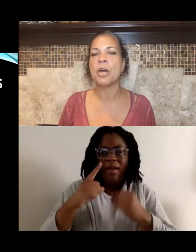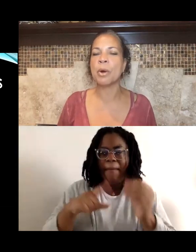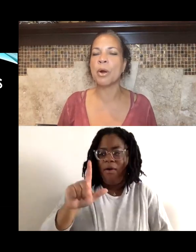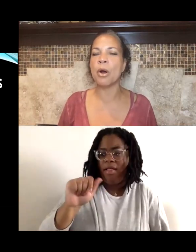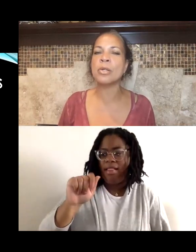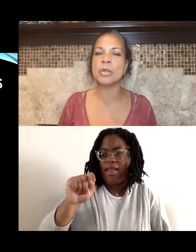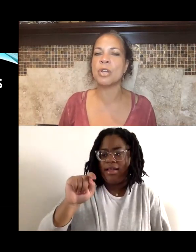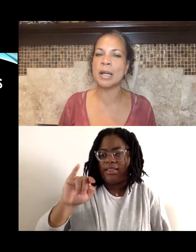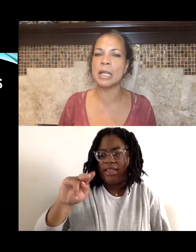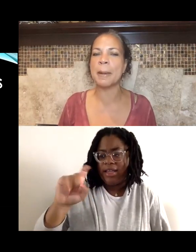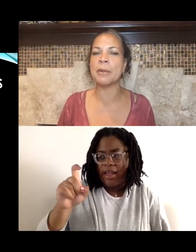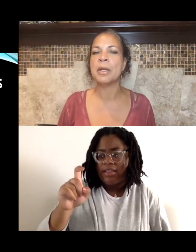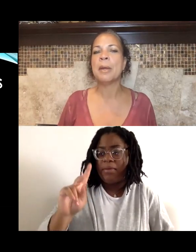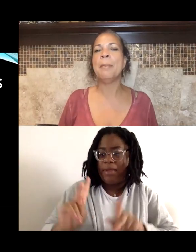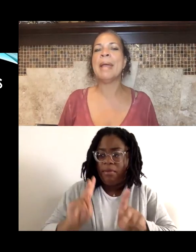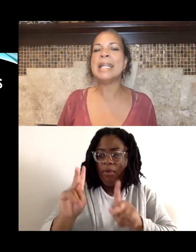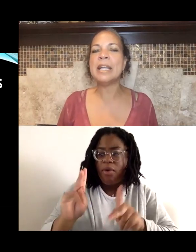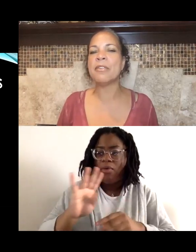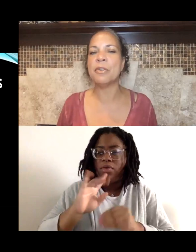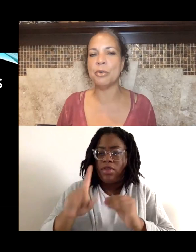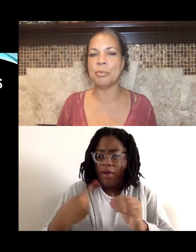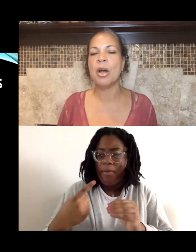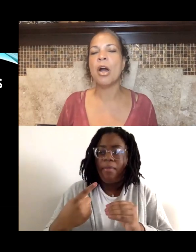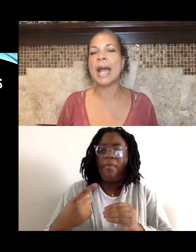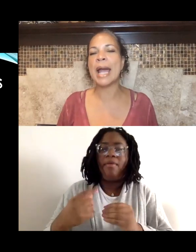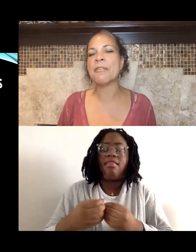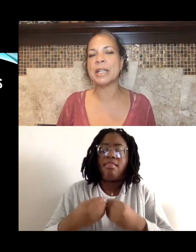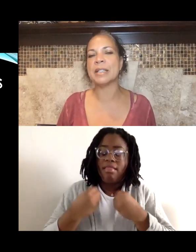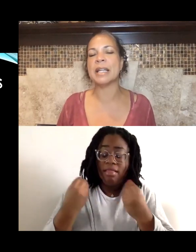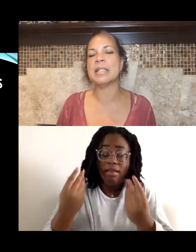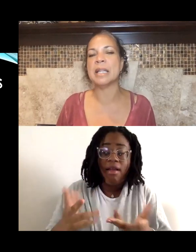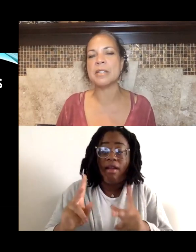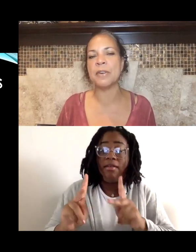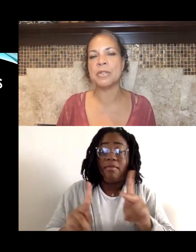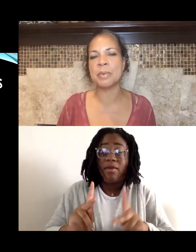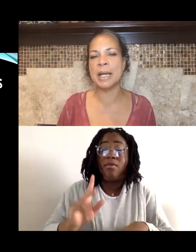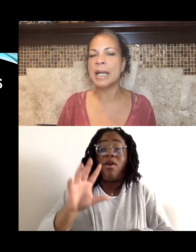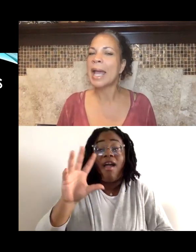we're also talking about many of whom, are African Latinx folks, right.